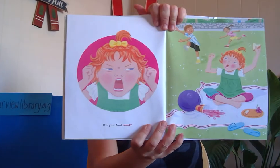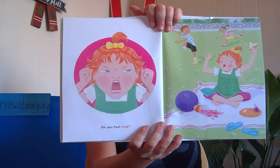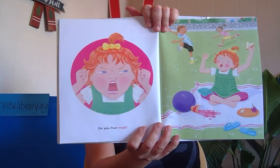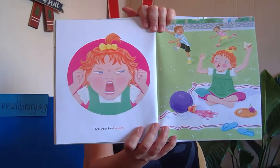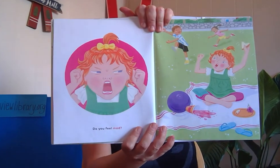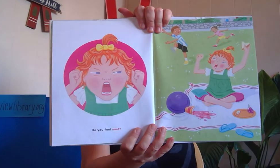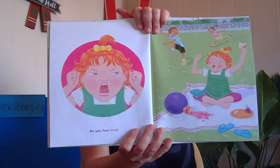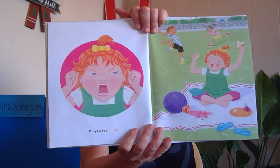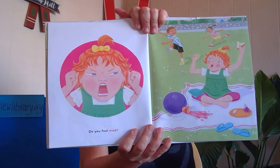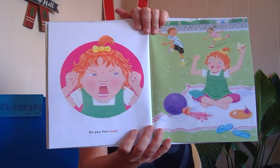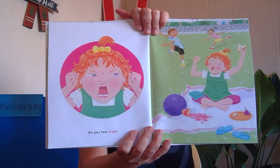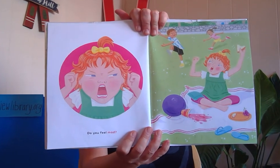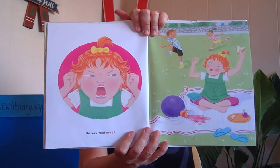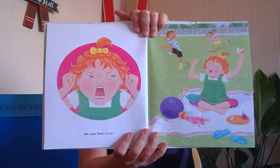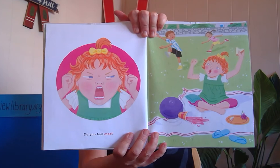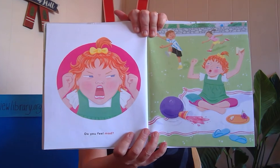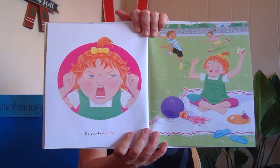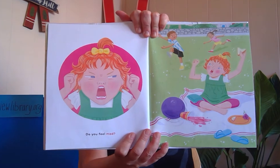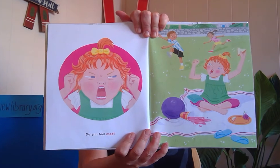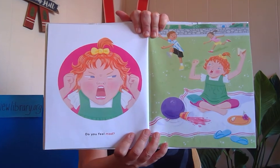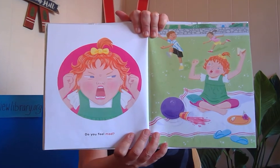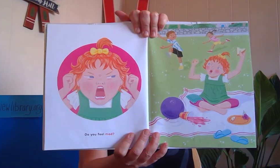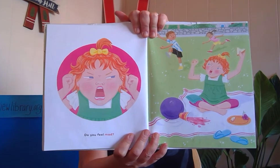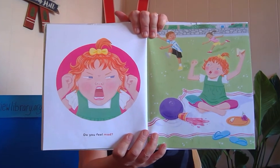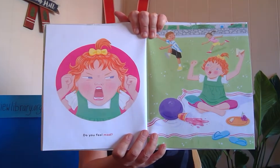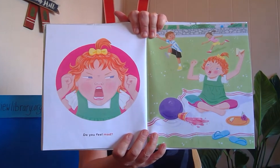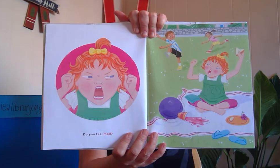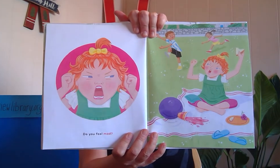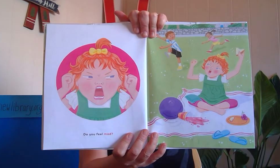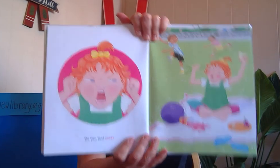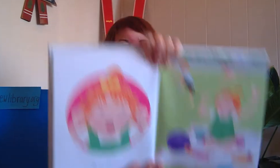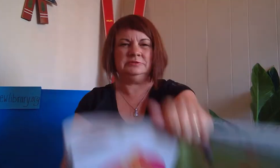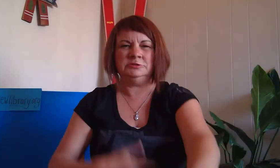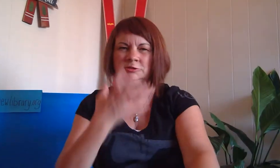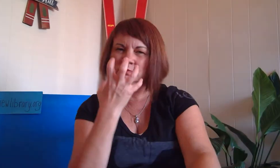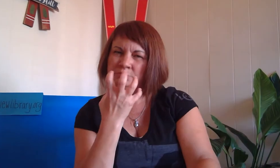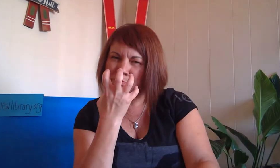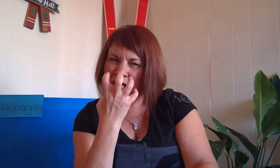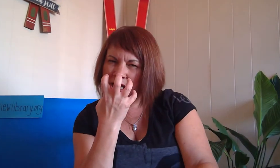do you feel mad or angry mad